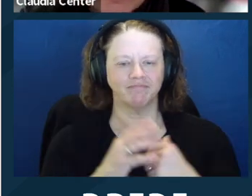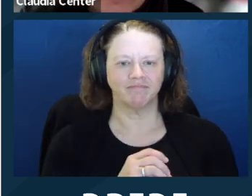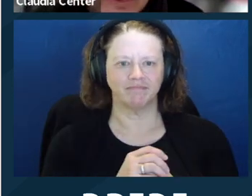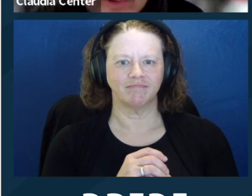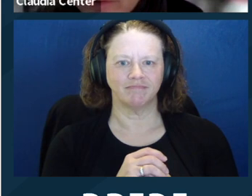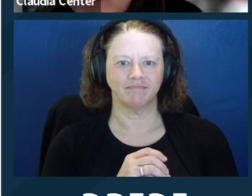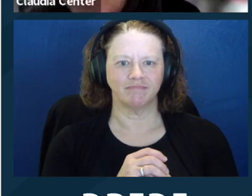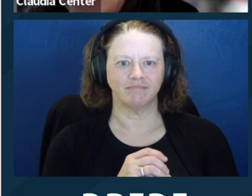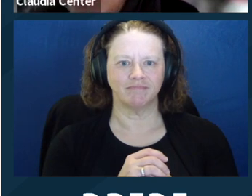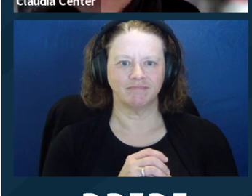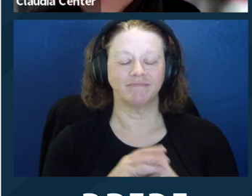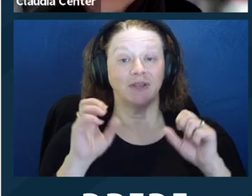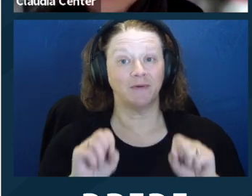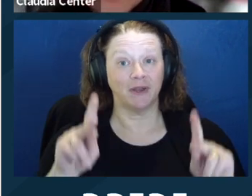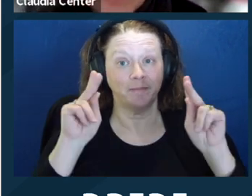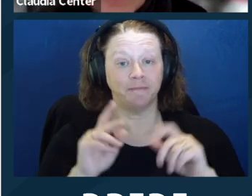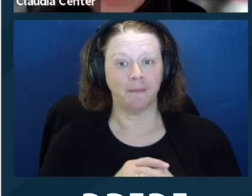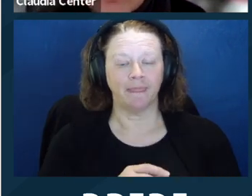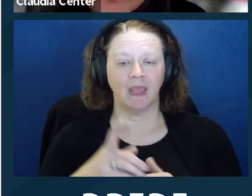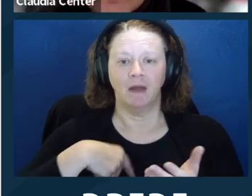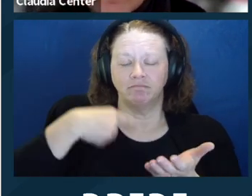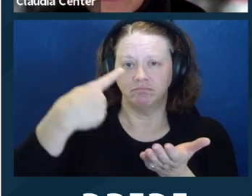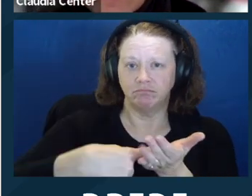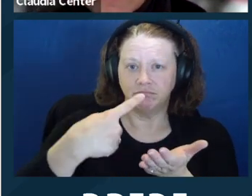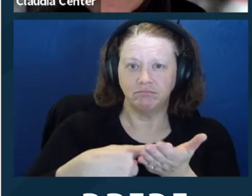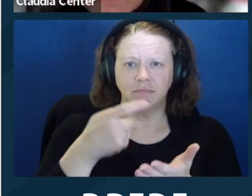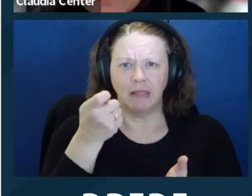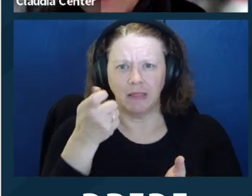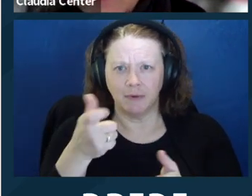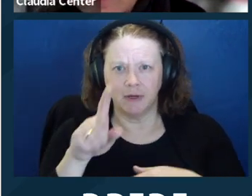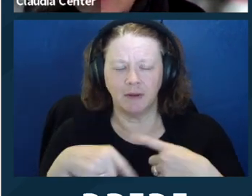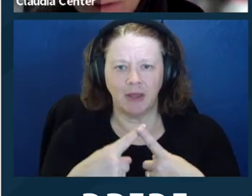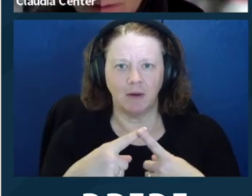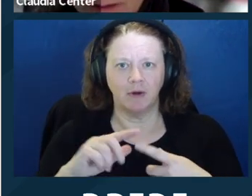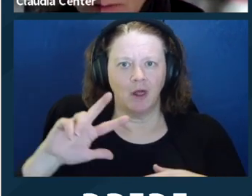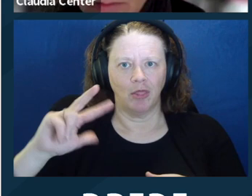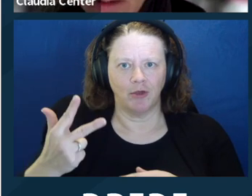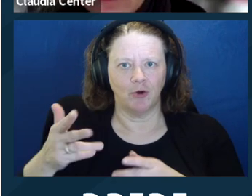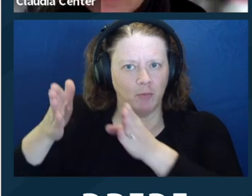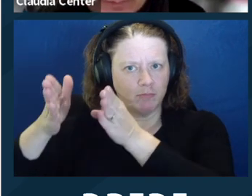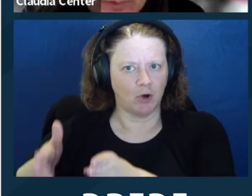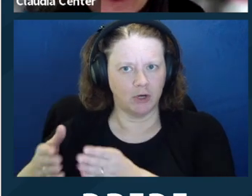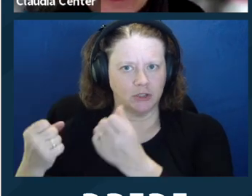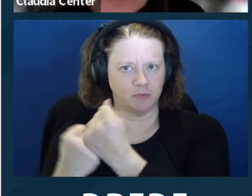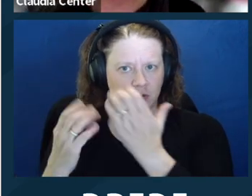party supporters and privilege. Obviously when we're talking about supporters and you're